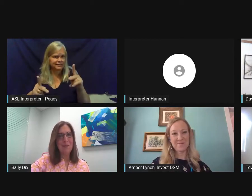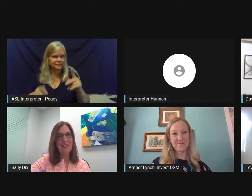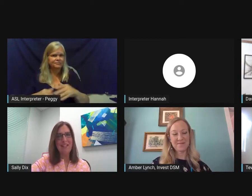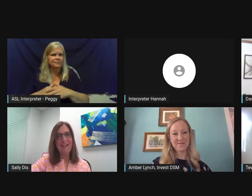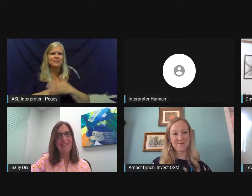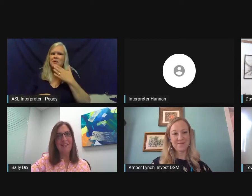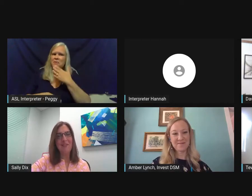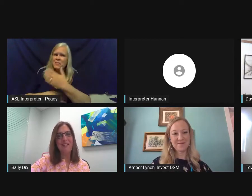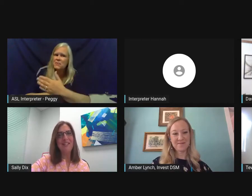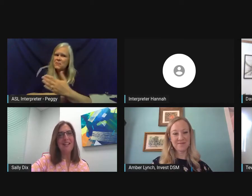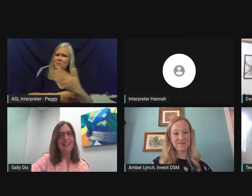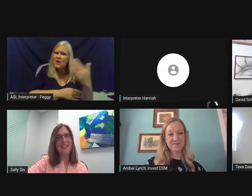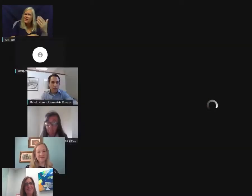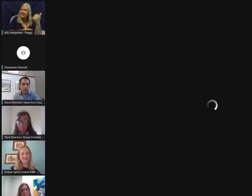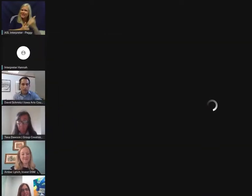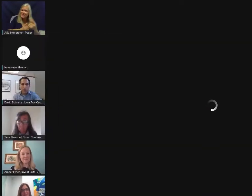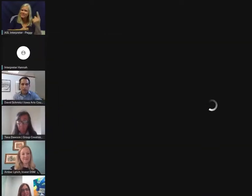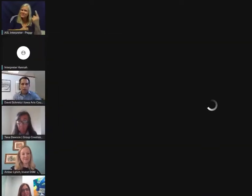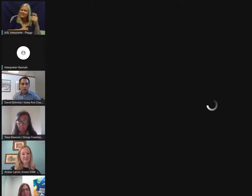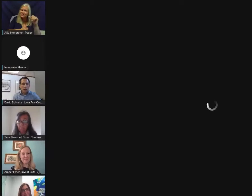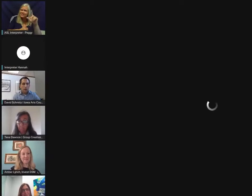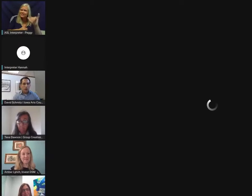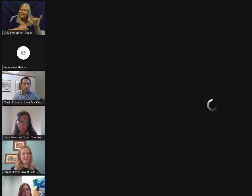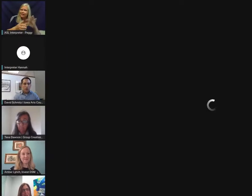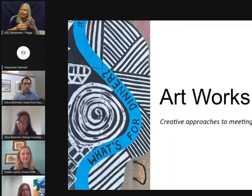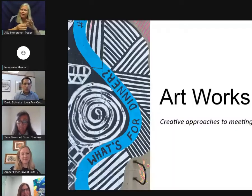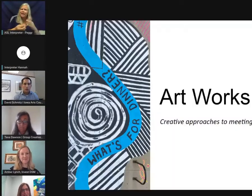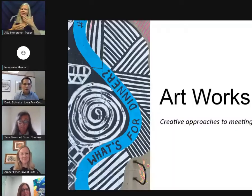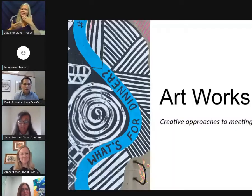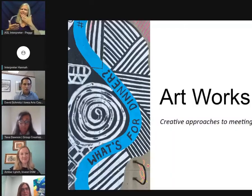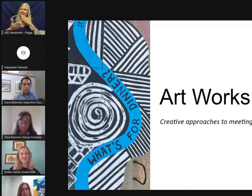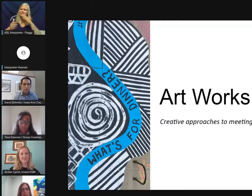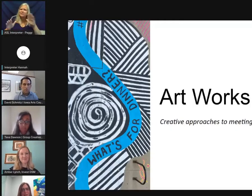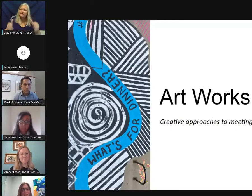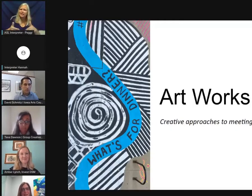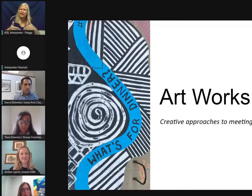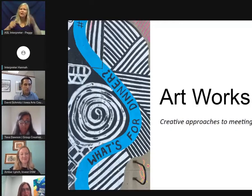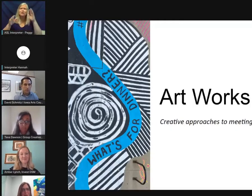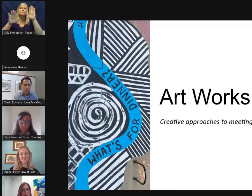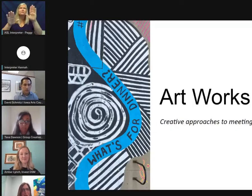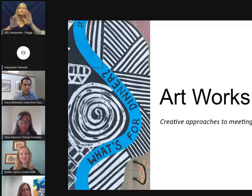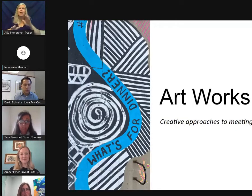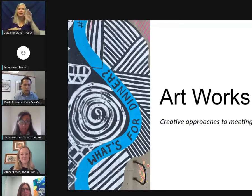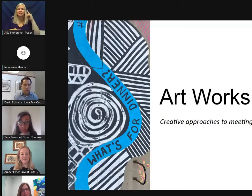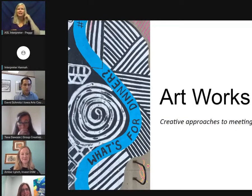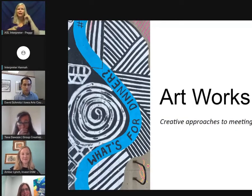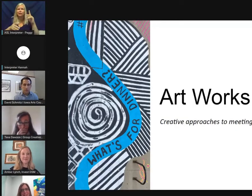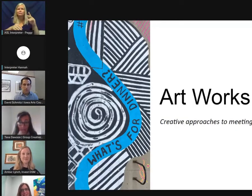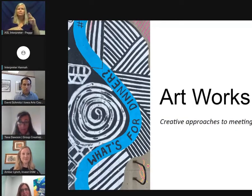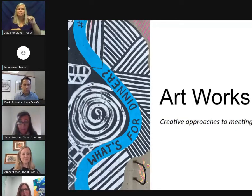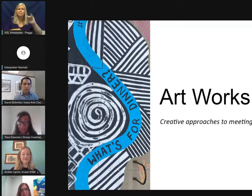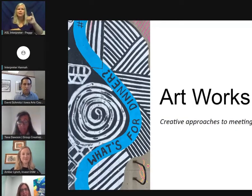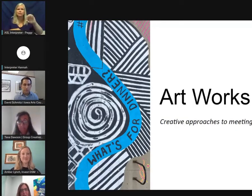Good morning, everyone. And thanks for the introduction. It was great to hear from Michele and some other really